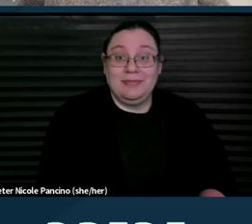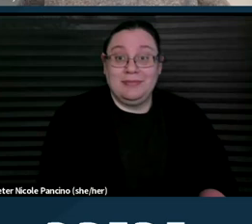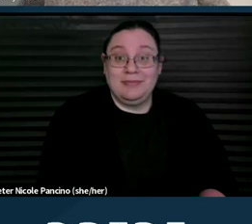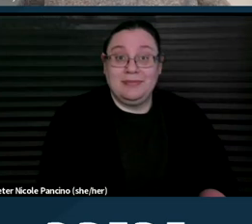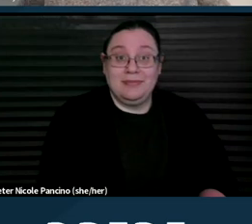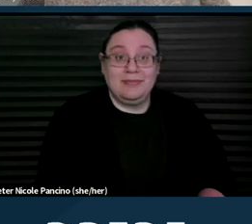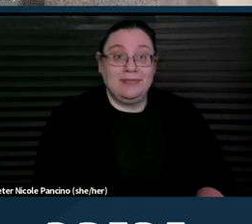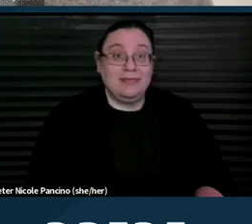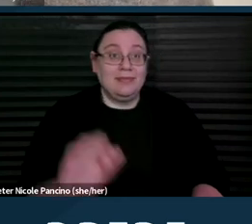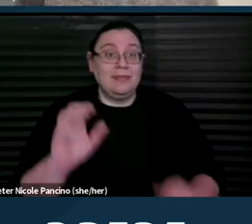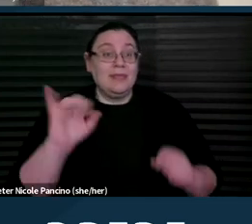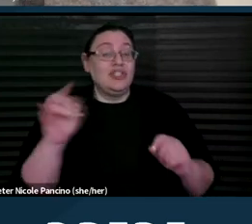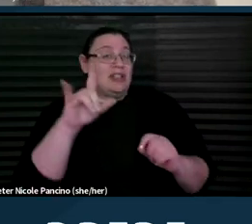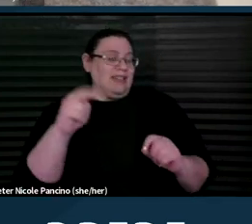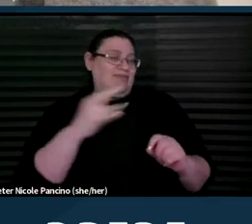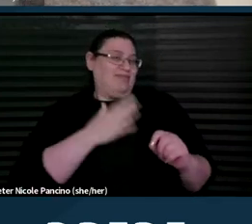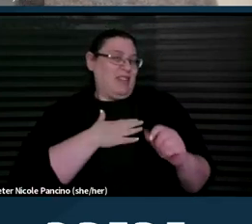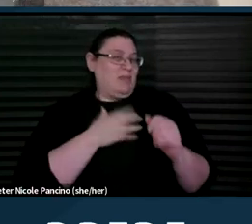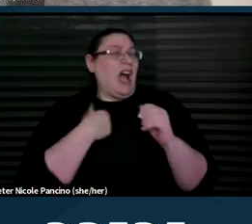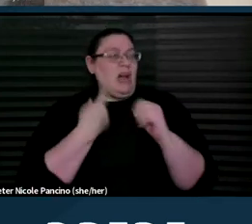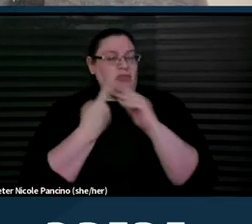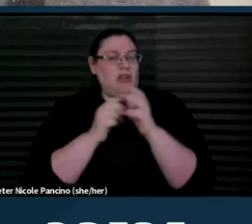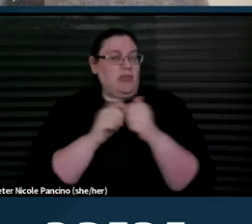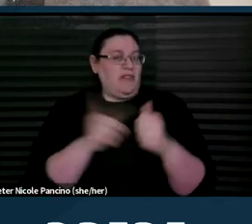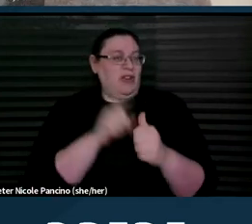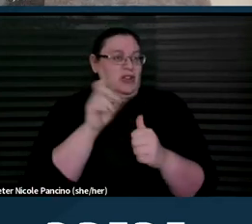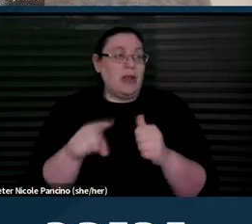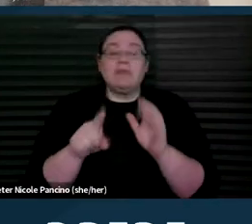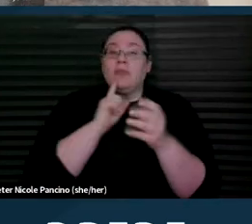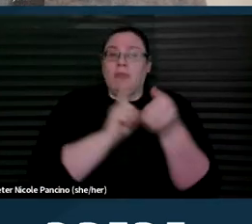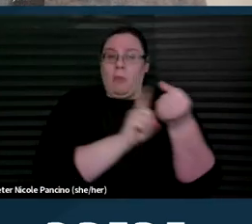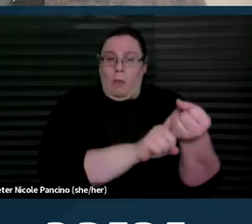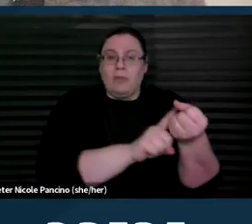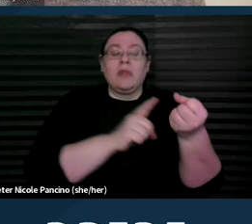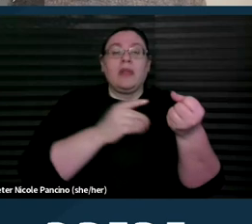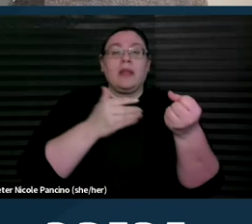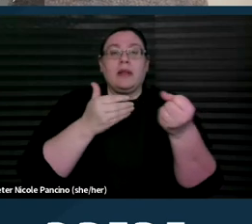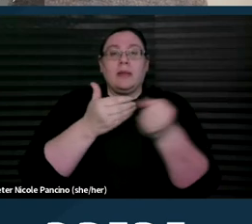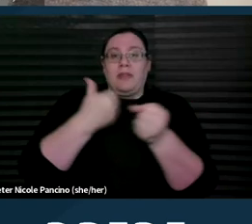And I can start with this first question. And actually, before I get to answering this question,